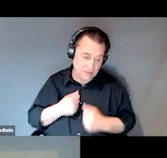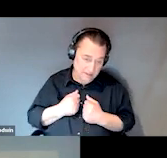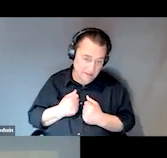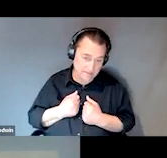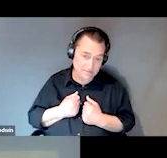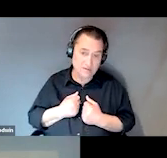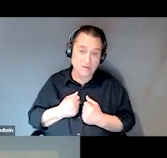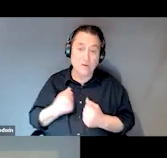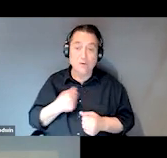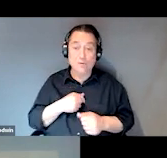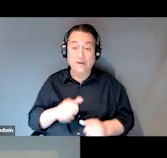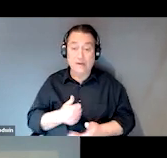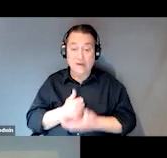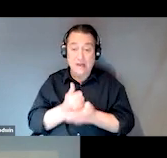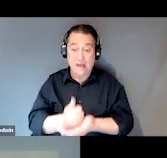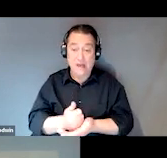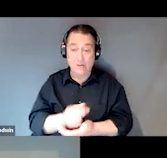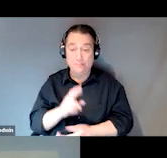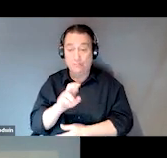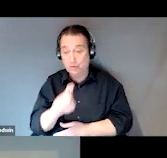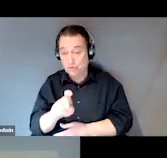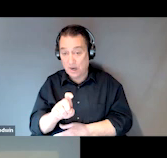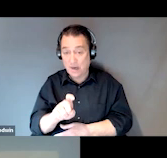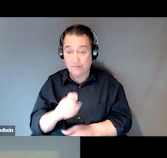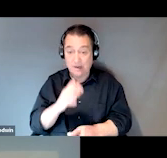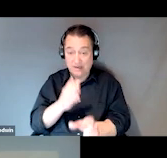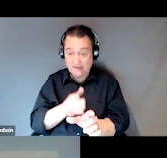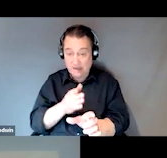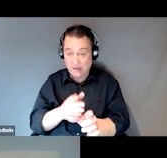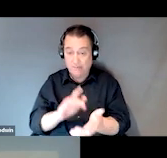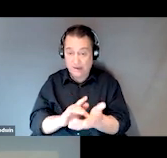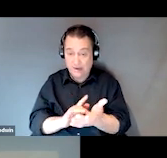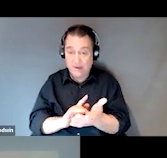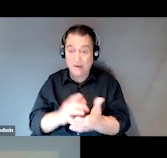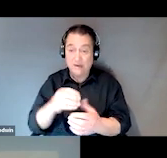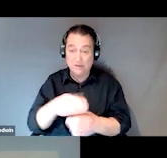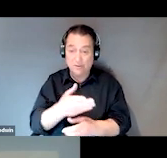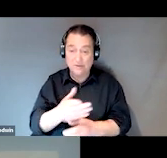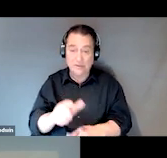and we can help prescribe psychiatric medication, including medications like long-acting injectables